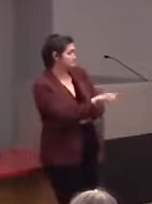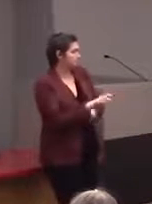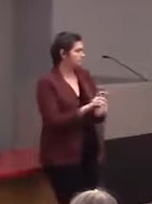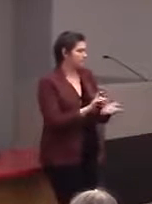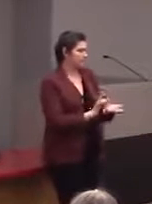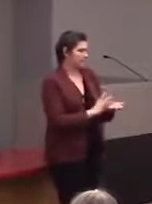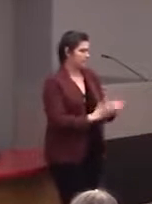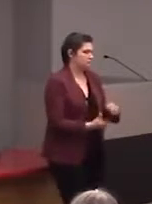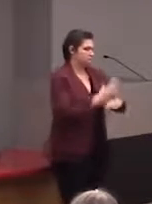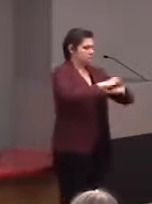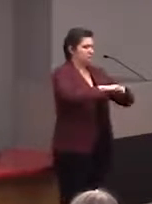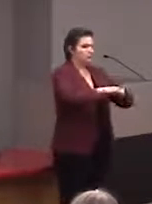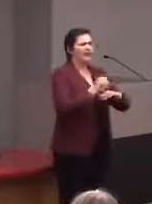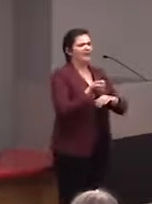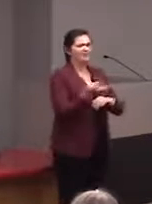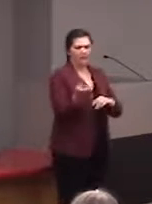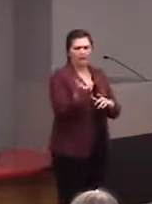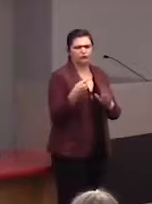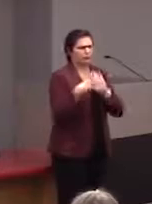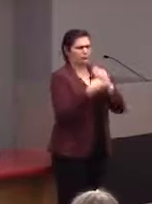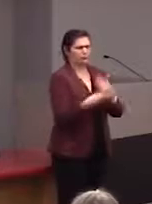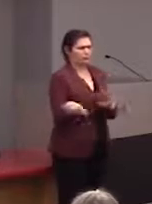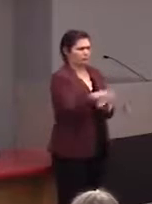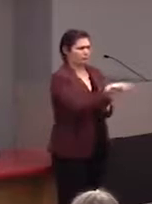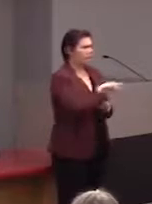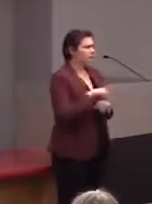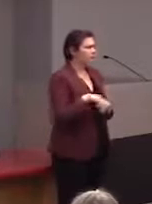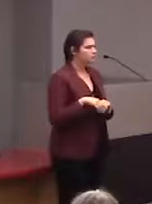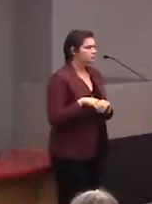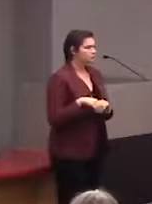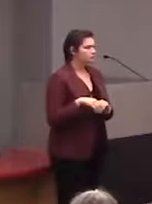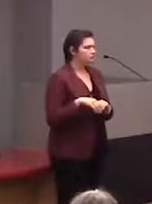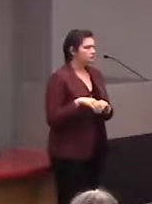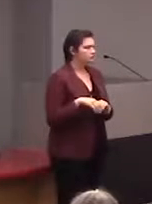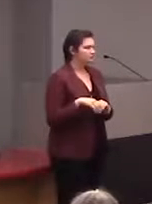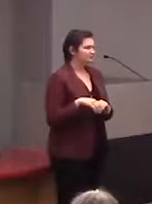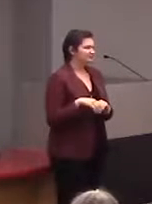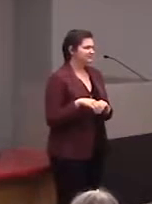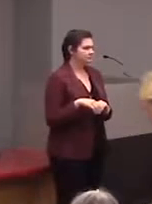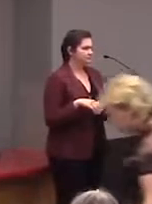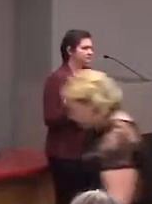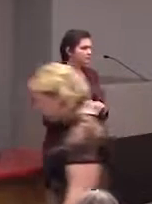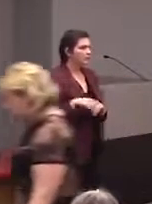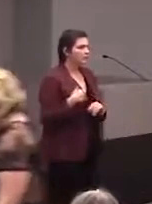So actually there's a couple things I want to show you. We're actually also making these tactile guides